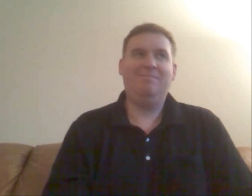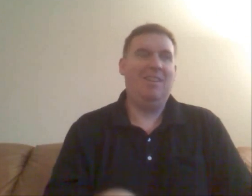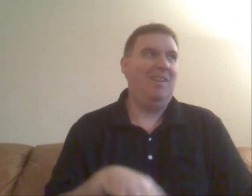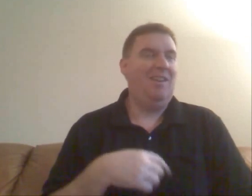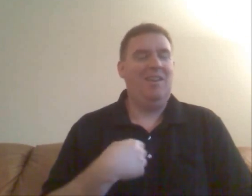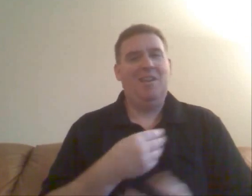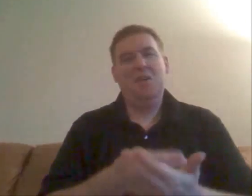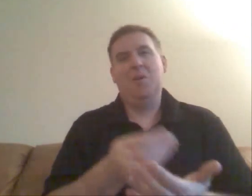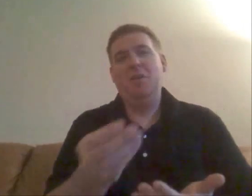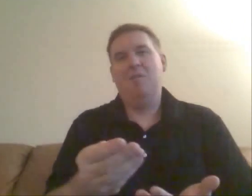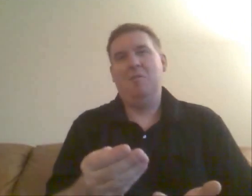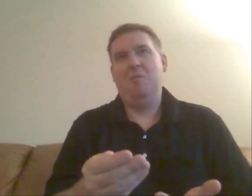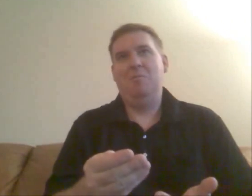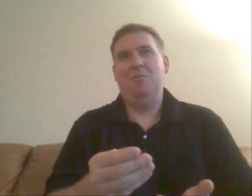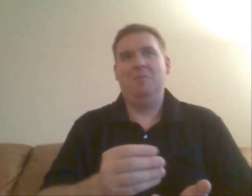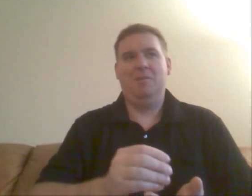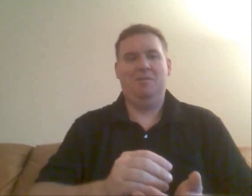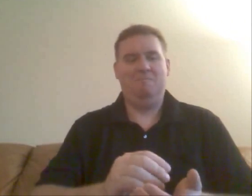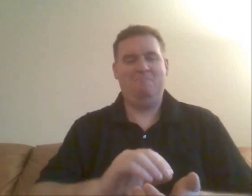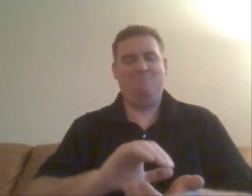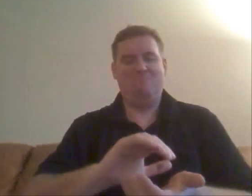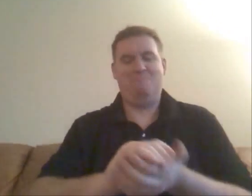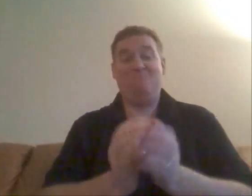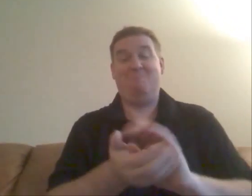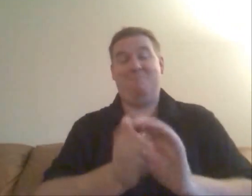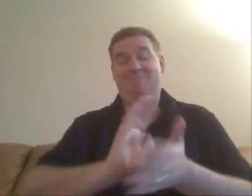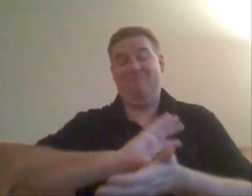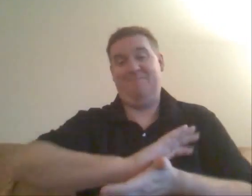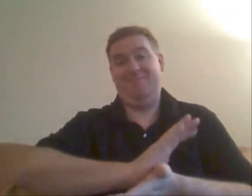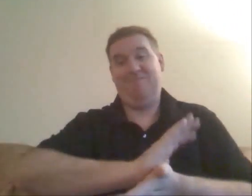I bought a cheeseburger 10 00:01:12,00 --> 00:00:16,00 but I forgot the sign for it.